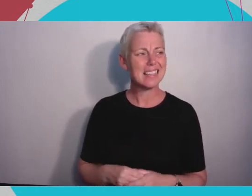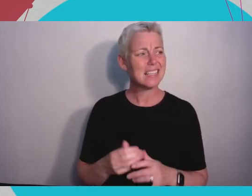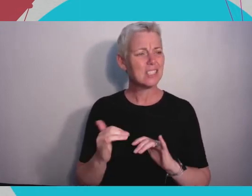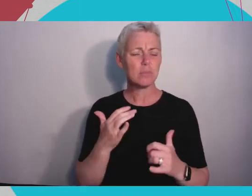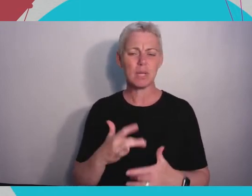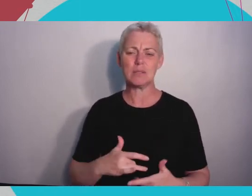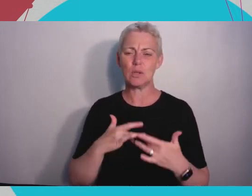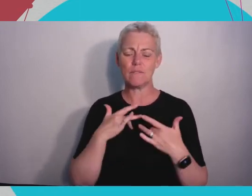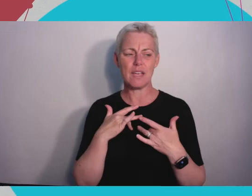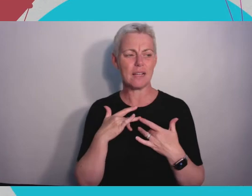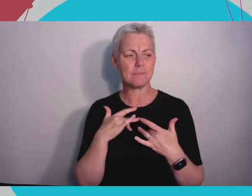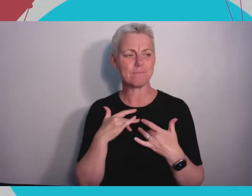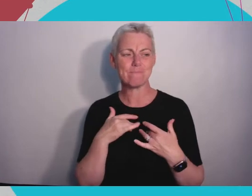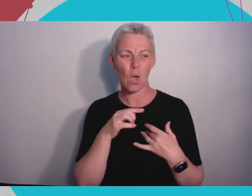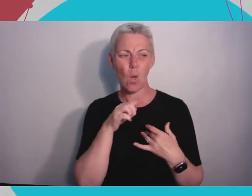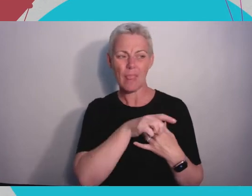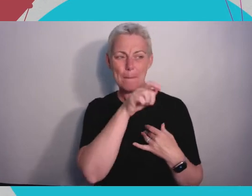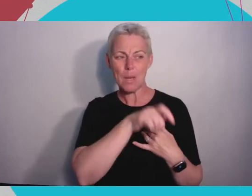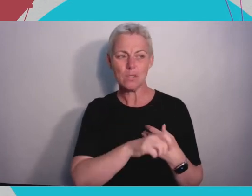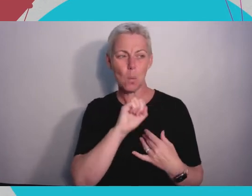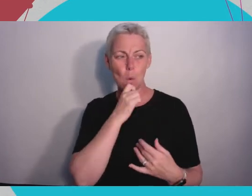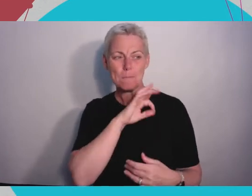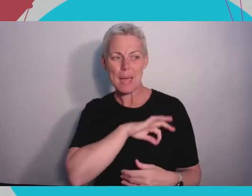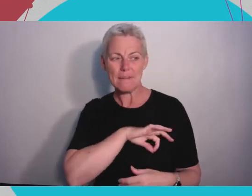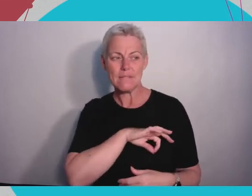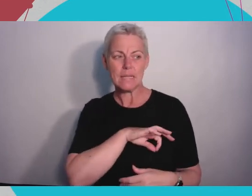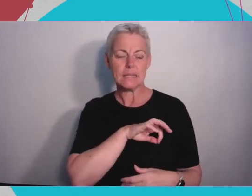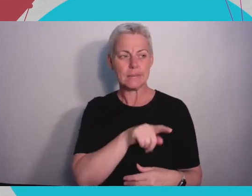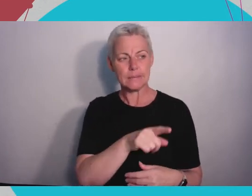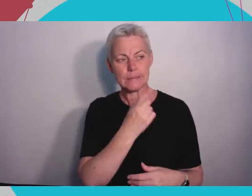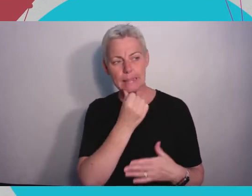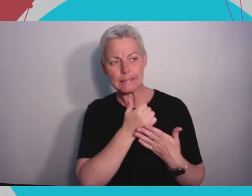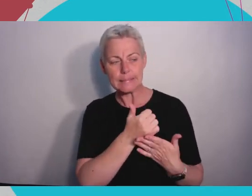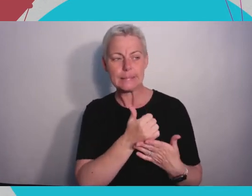particularly in the UK it's a bit of a British thing you know we don't want to cause somebody